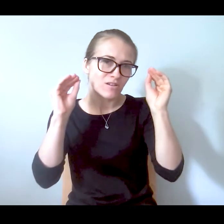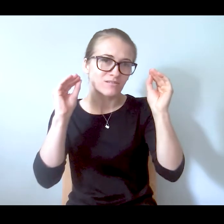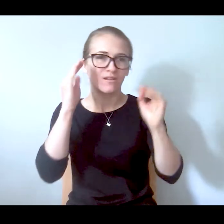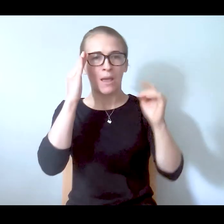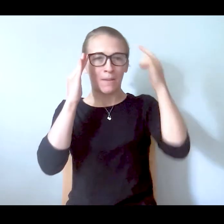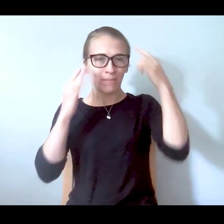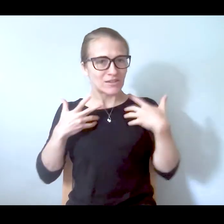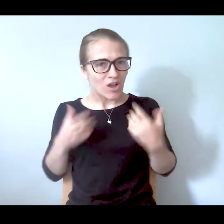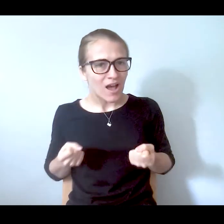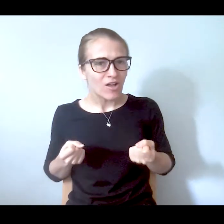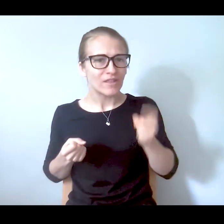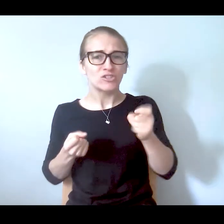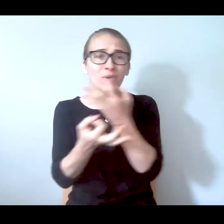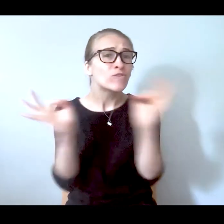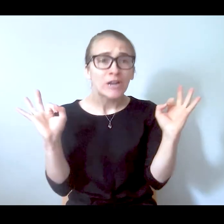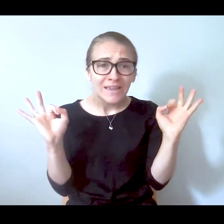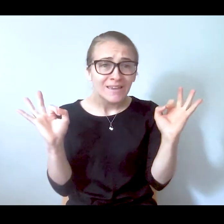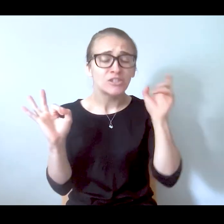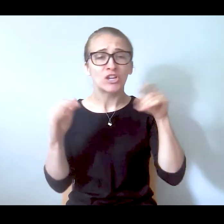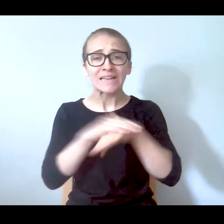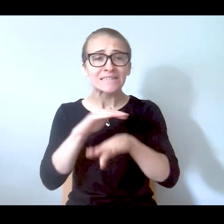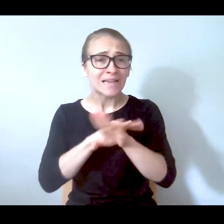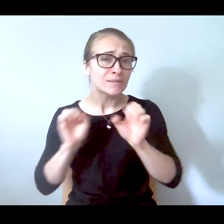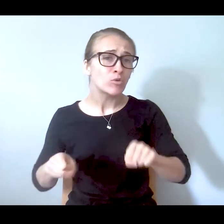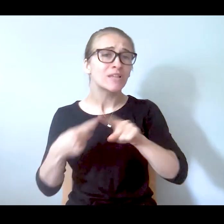should be free and accessible to everyone. Even now